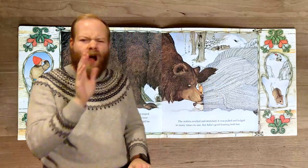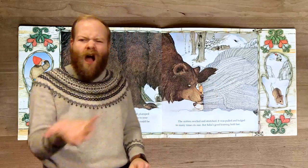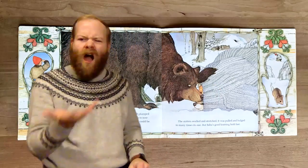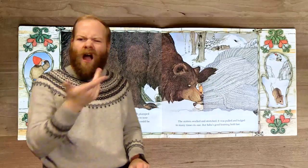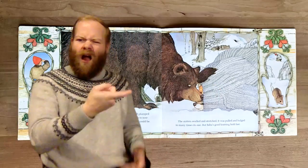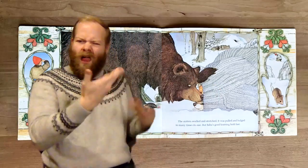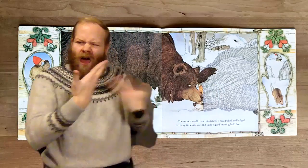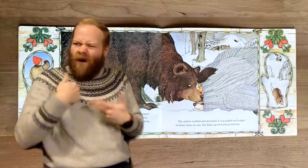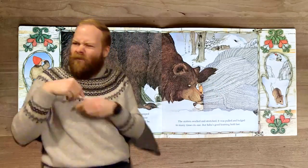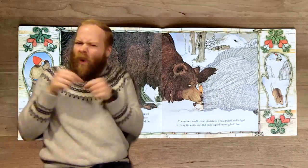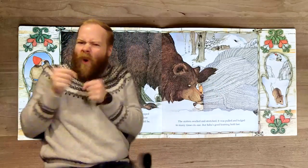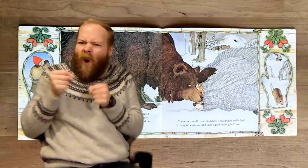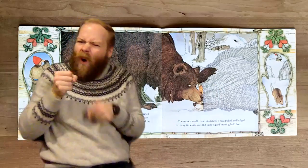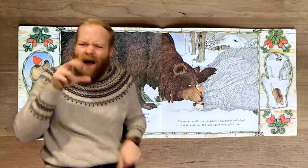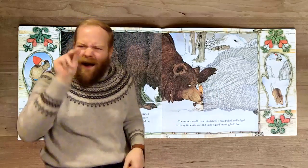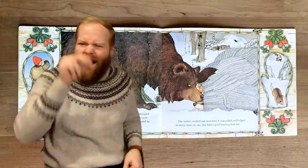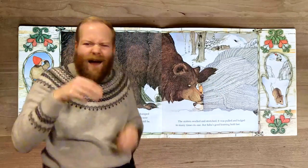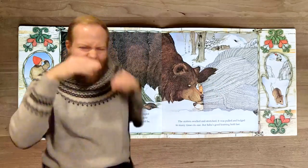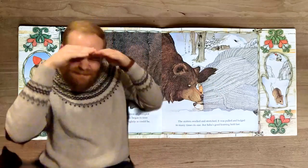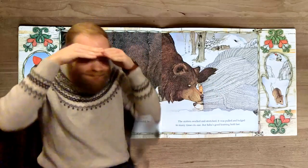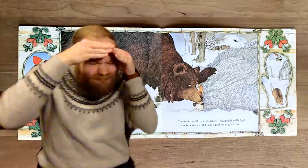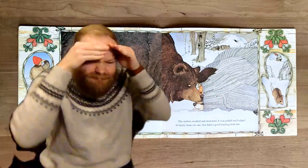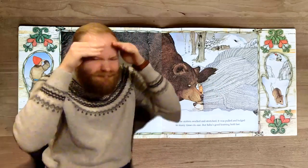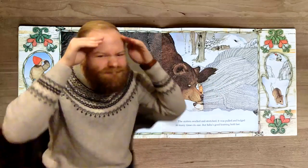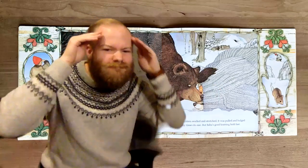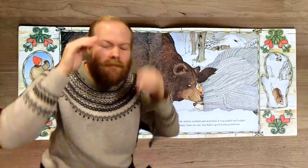Not being one to be left out in the cold, he began to nose his way in.